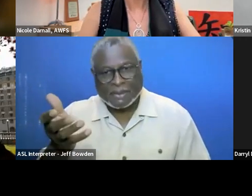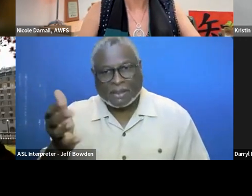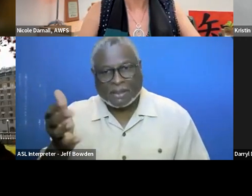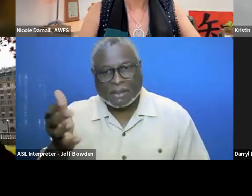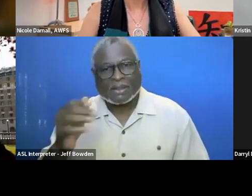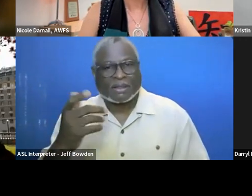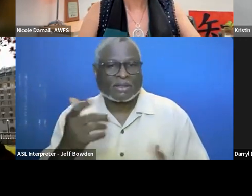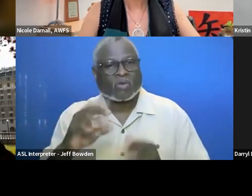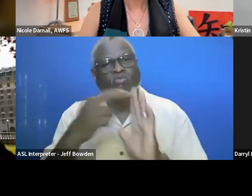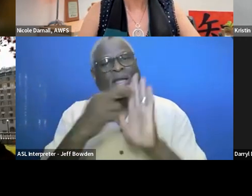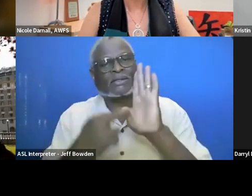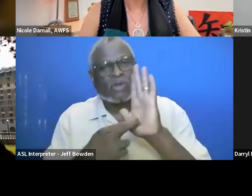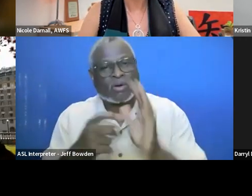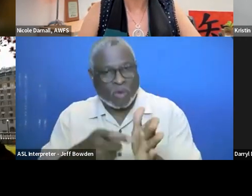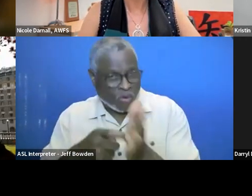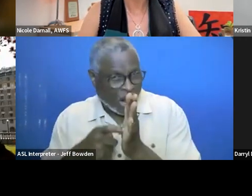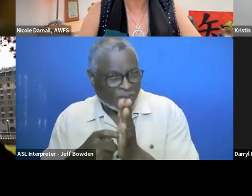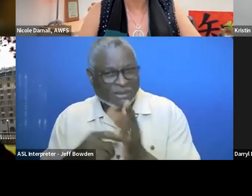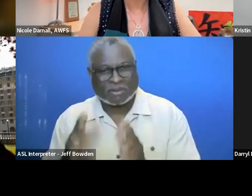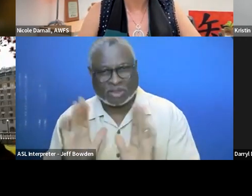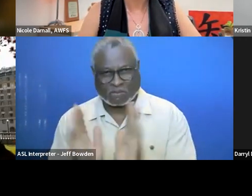regulatory requirements in the whole small business world